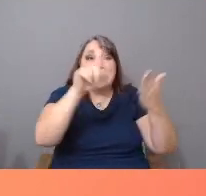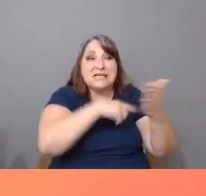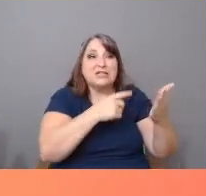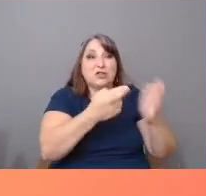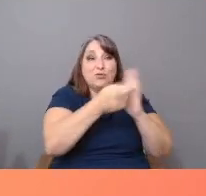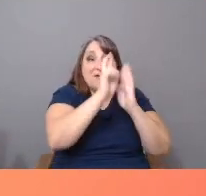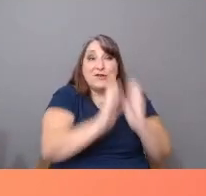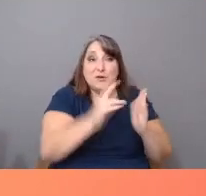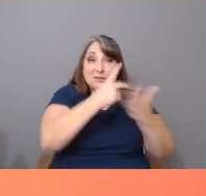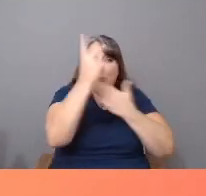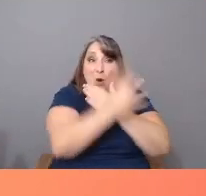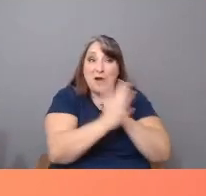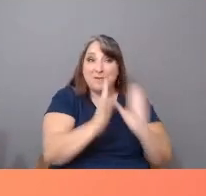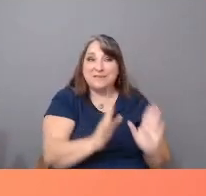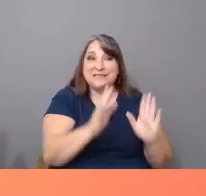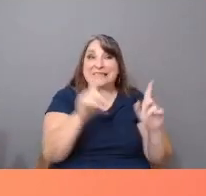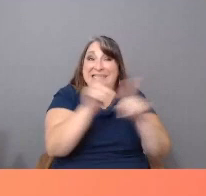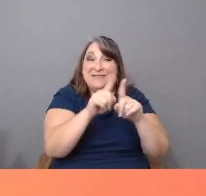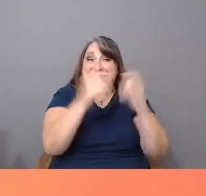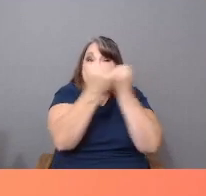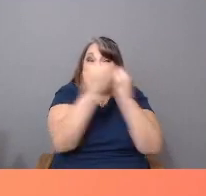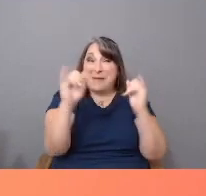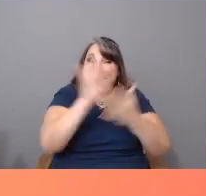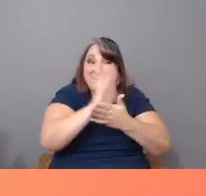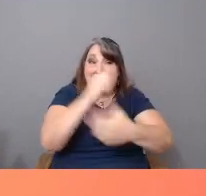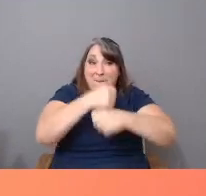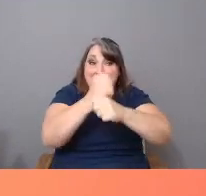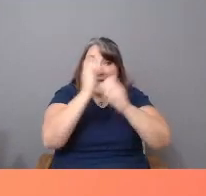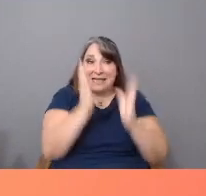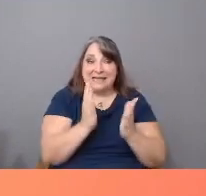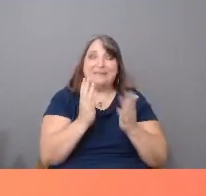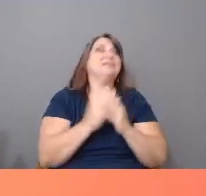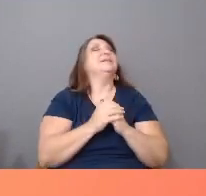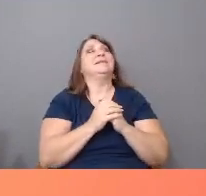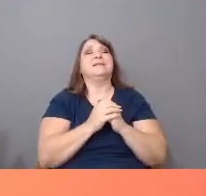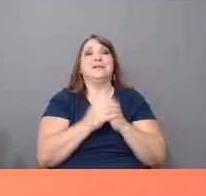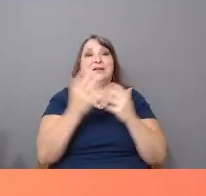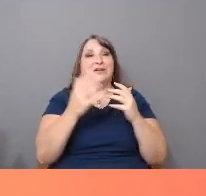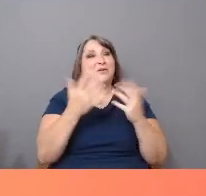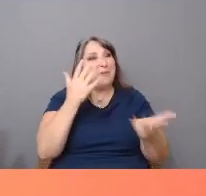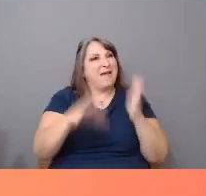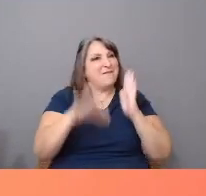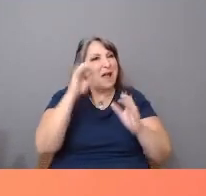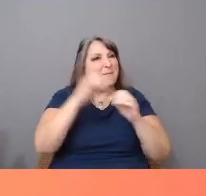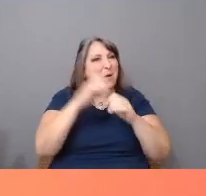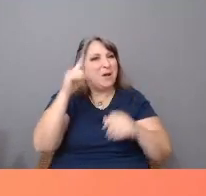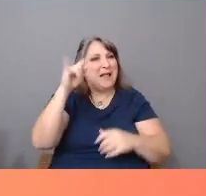Even in independent filmmaking, where you might find more of us Latinx creatives, each of our films